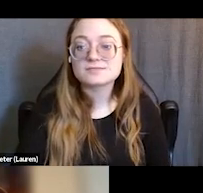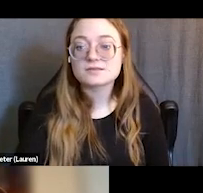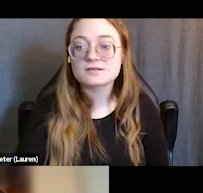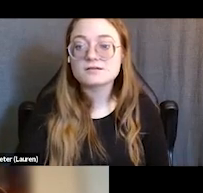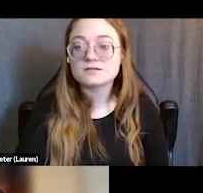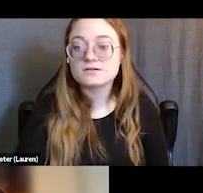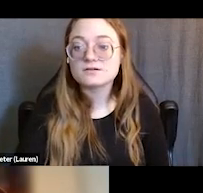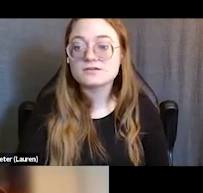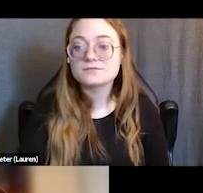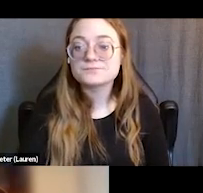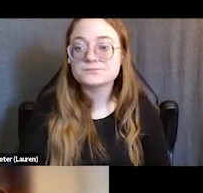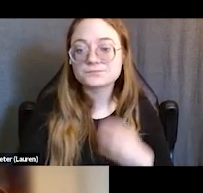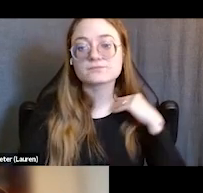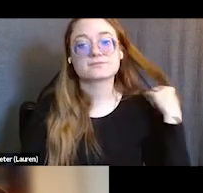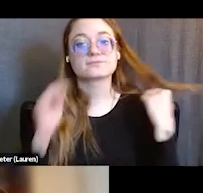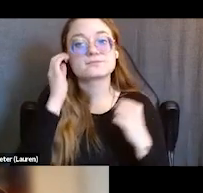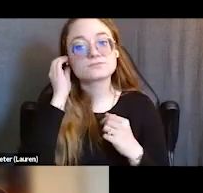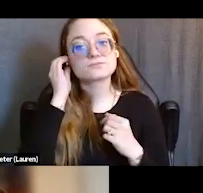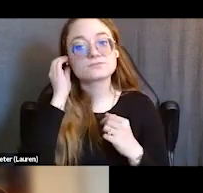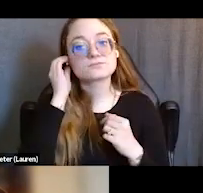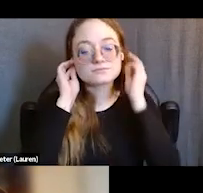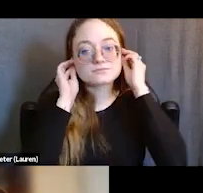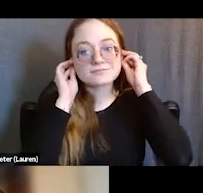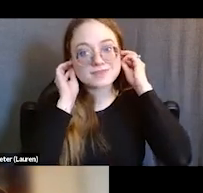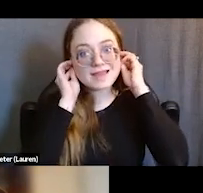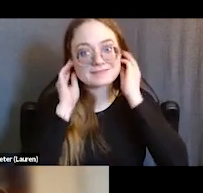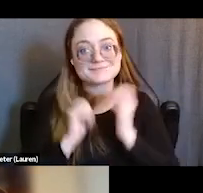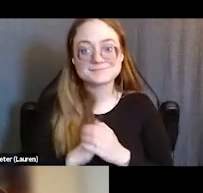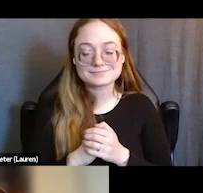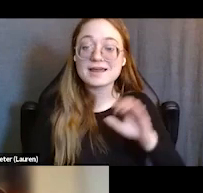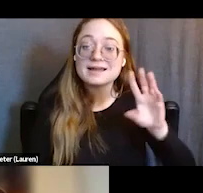About 61% of our fellow participants are from urban areas.